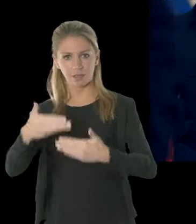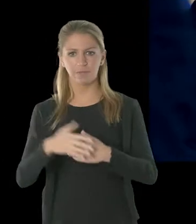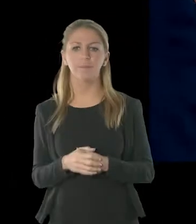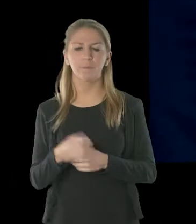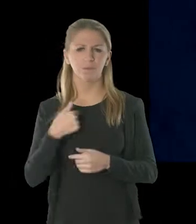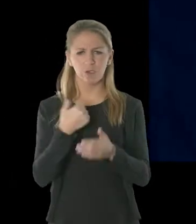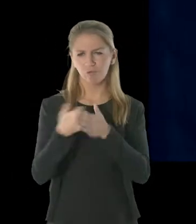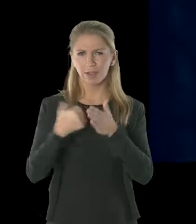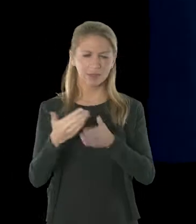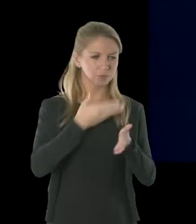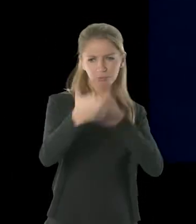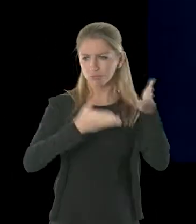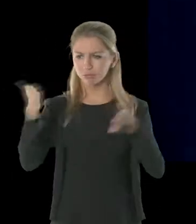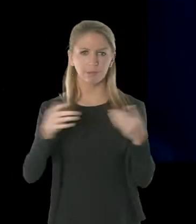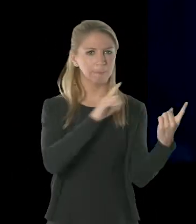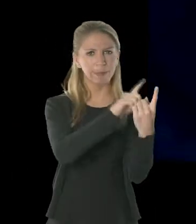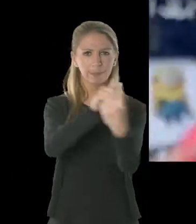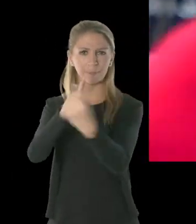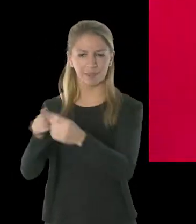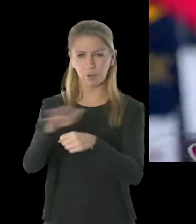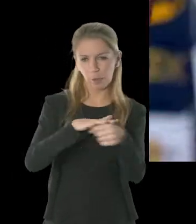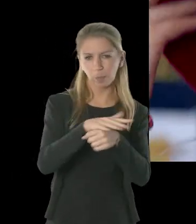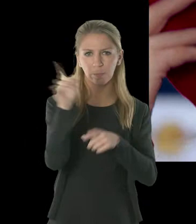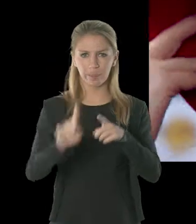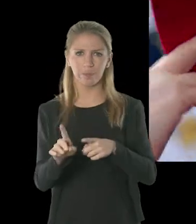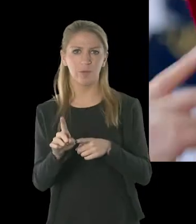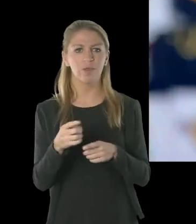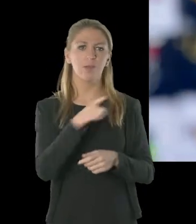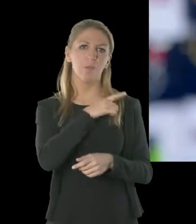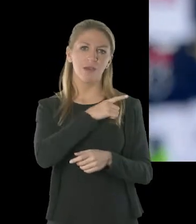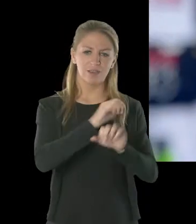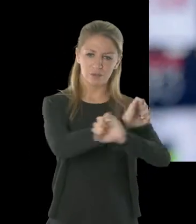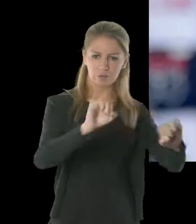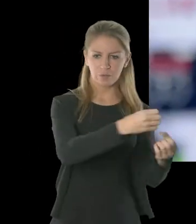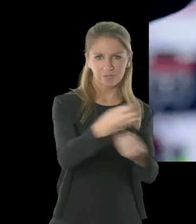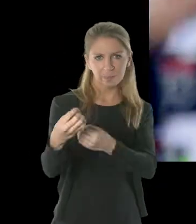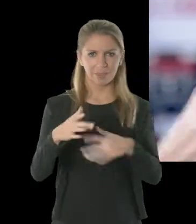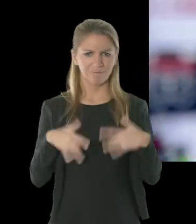and local people. Every voice counts – young and old.